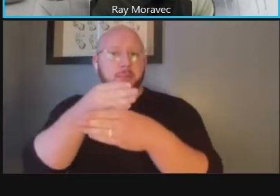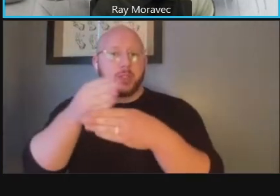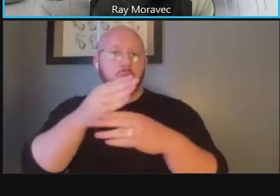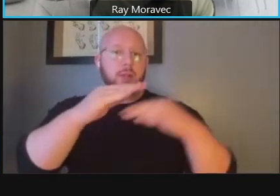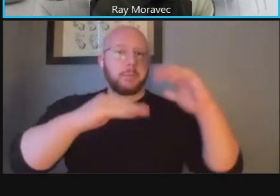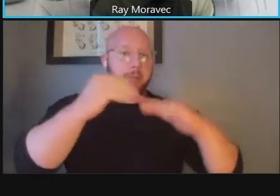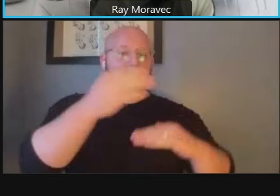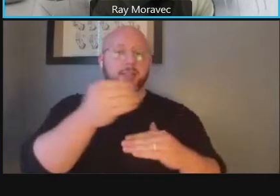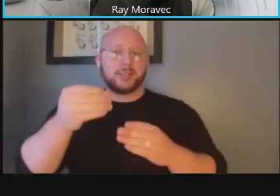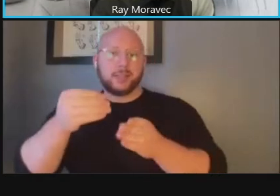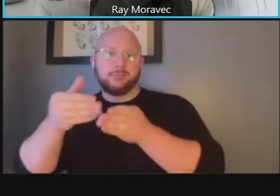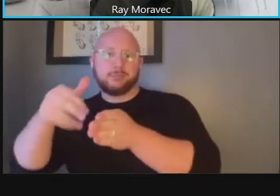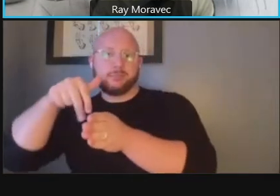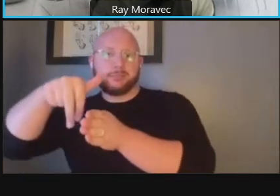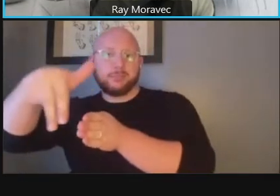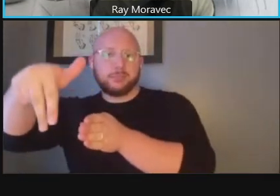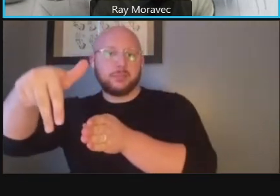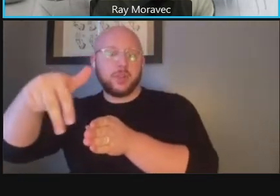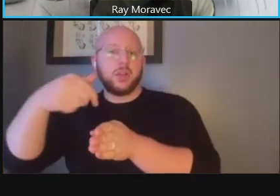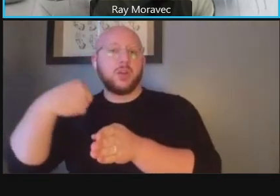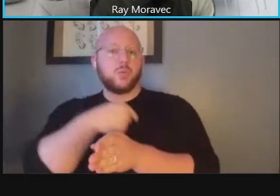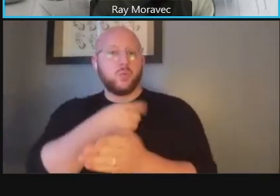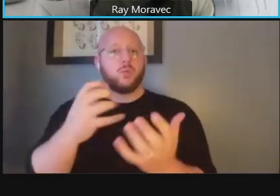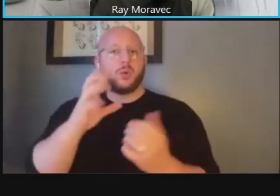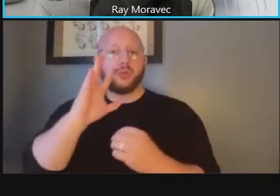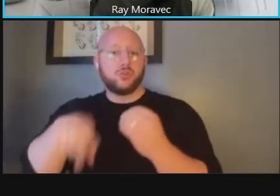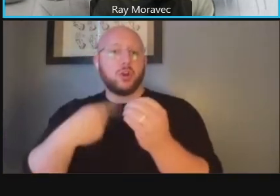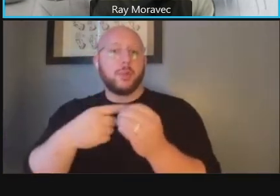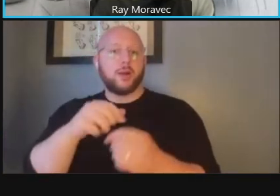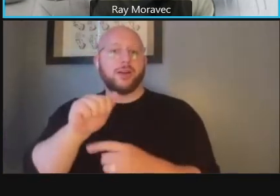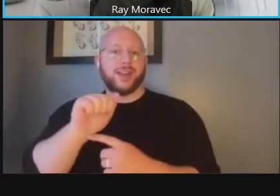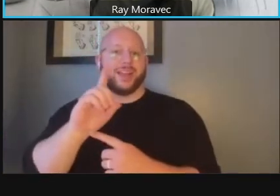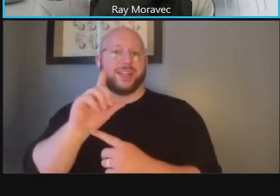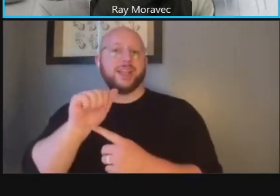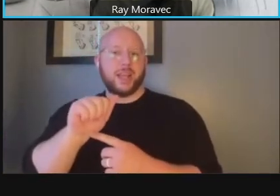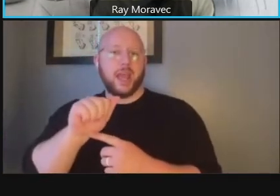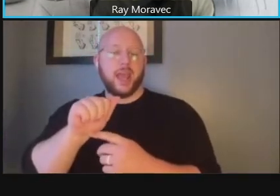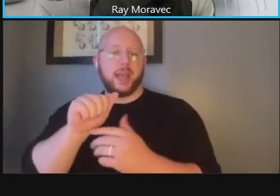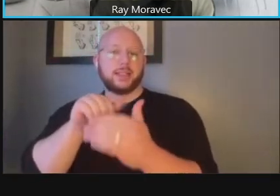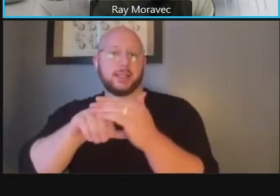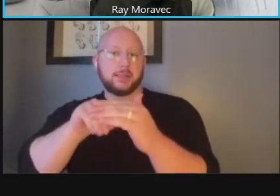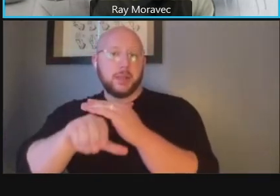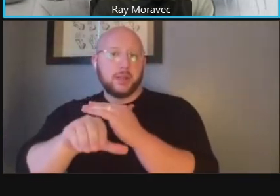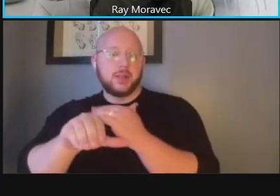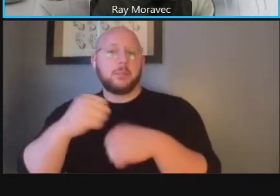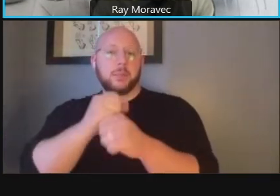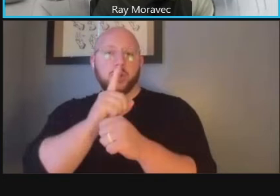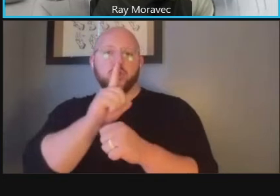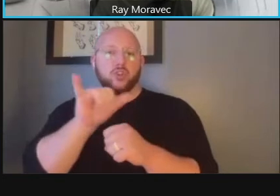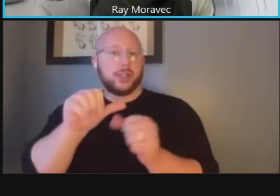really looking to address ada compatibility making sure that's consistent along the entire study area